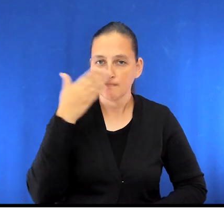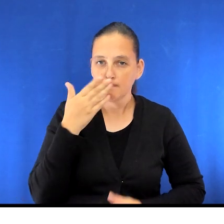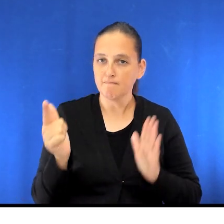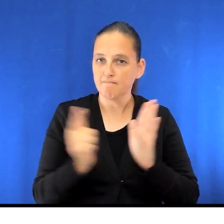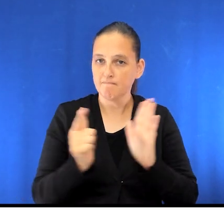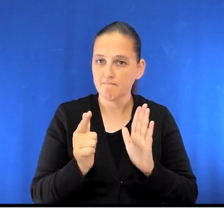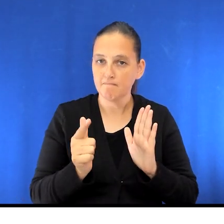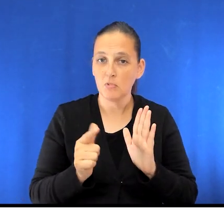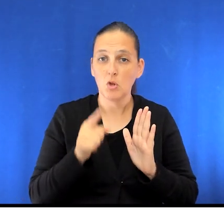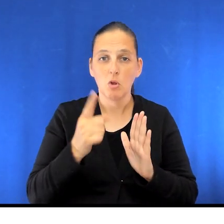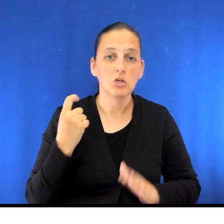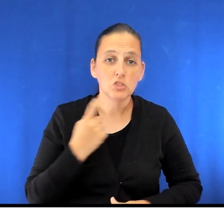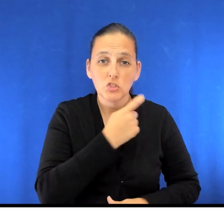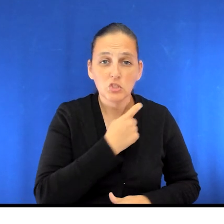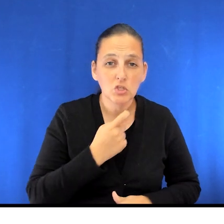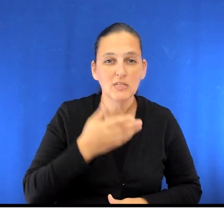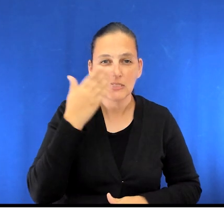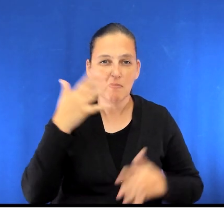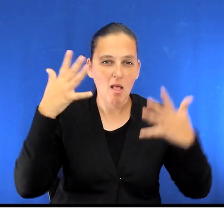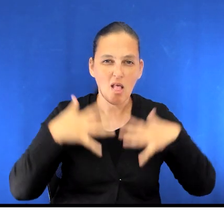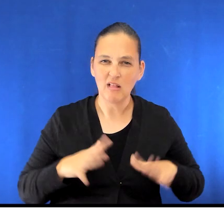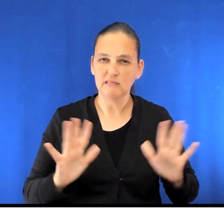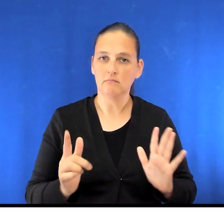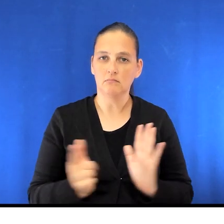Please avoid wearing any perfumed or scented personal hygiene products